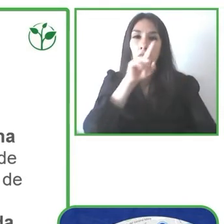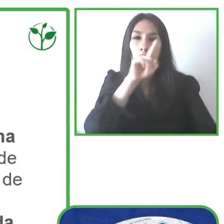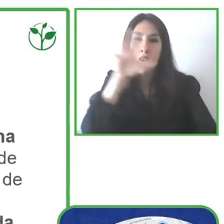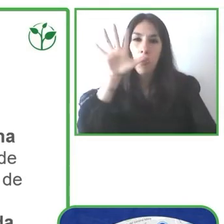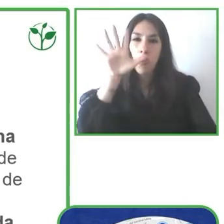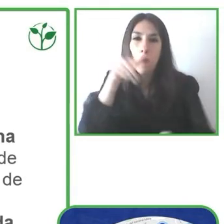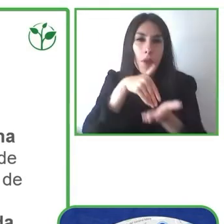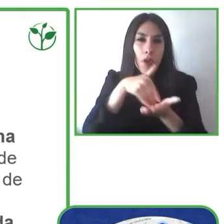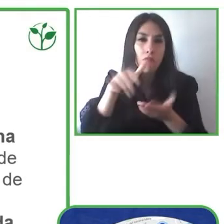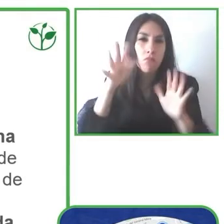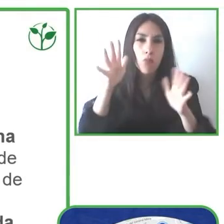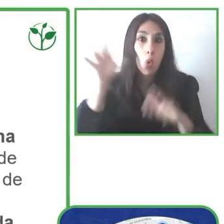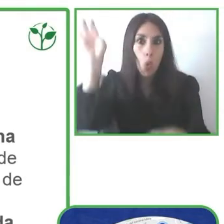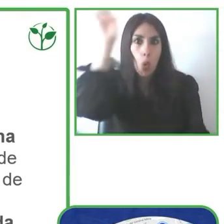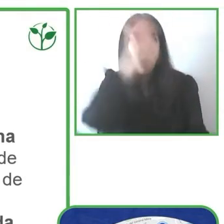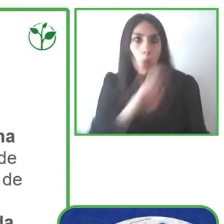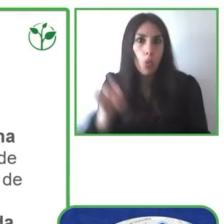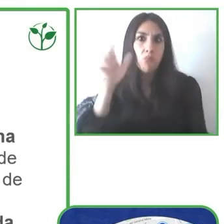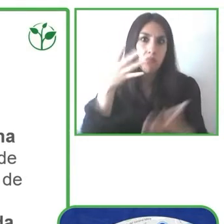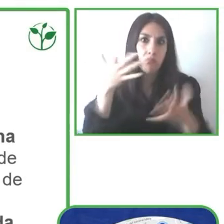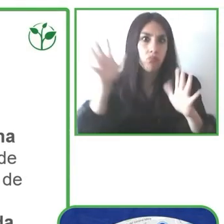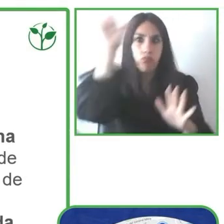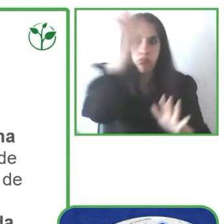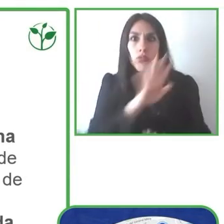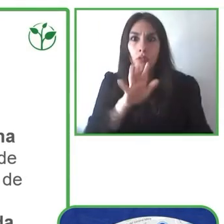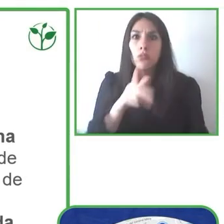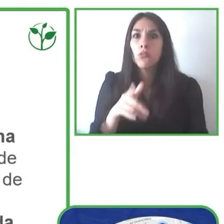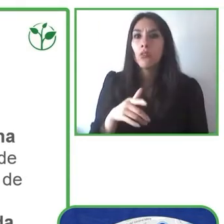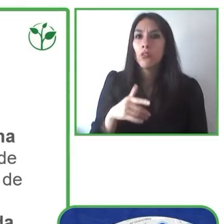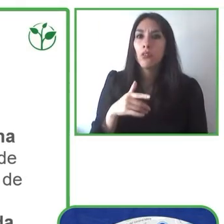share with more than 15 million people throughout Europe.